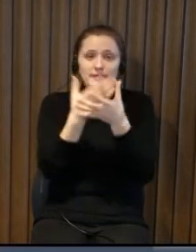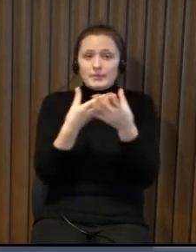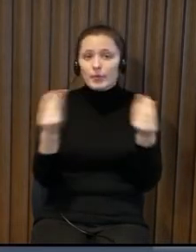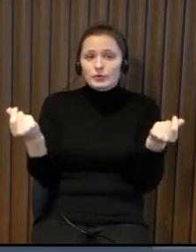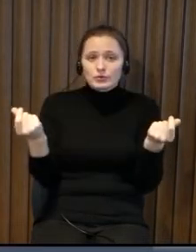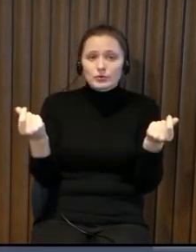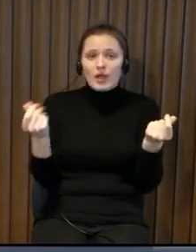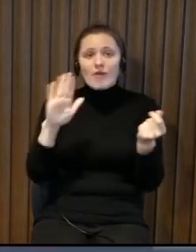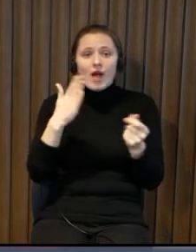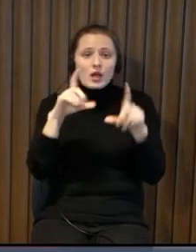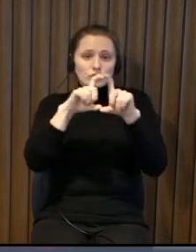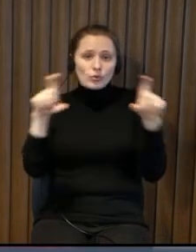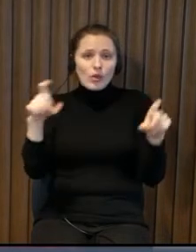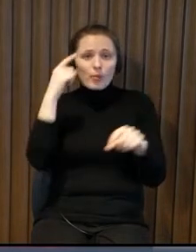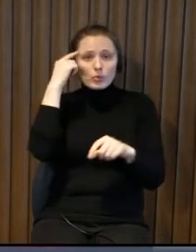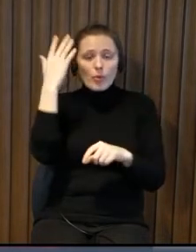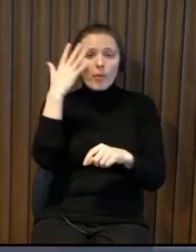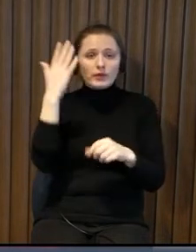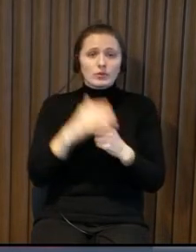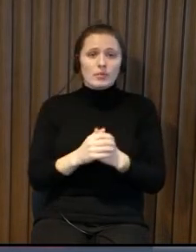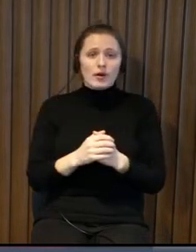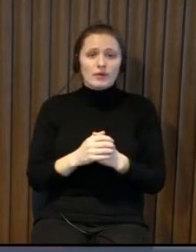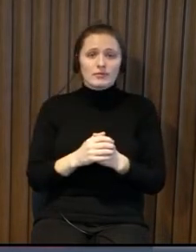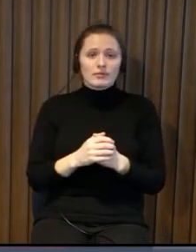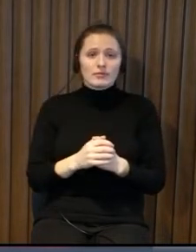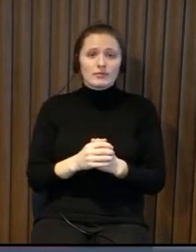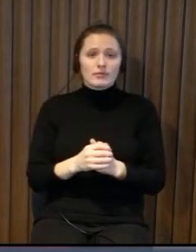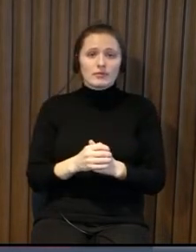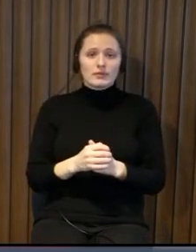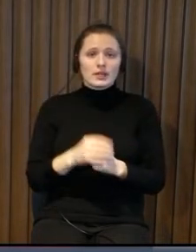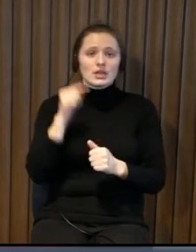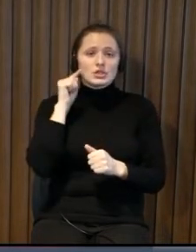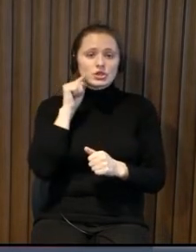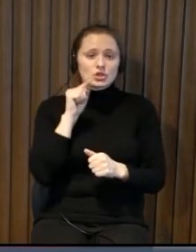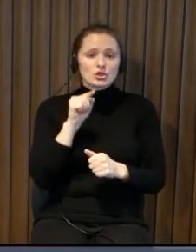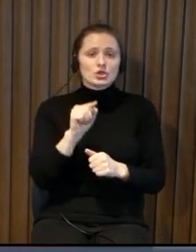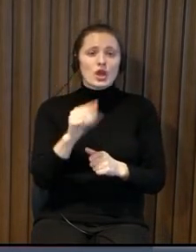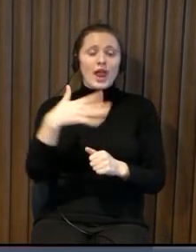participate in lessons otherwise you lose quite a lot of information how they thought about it